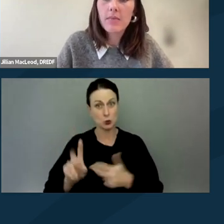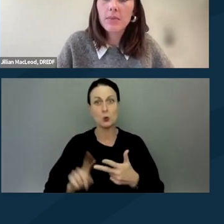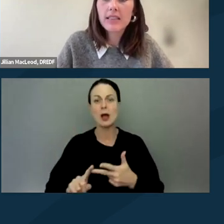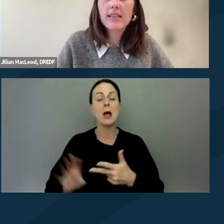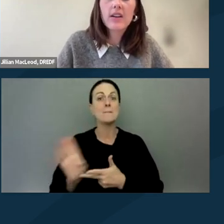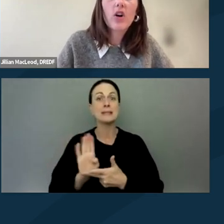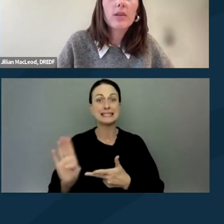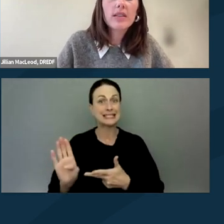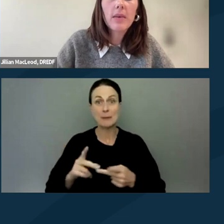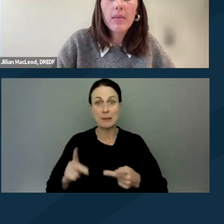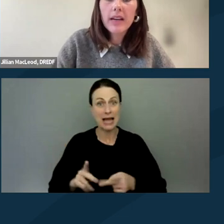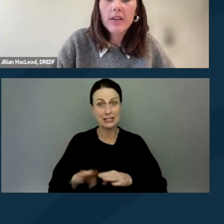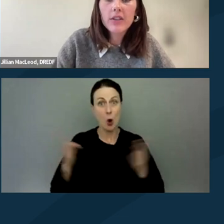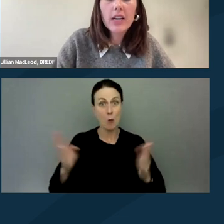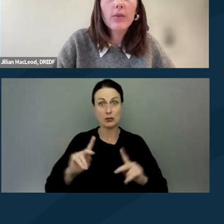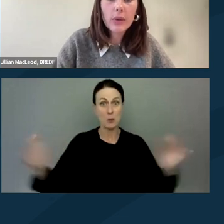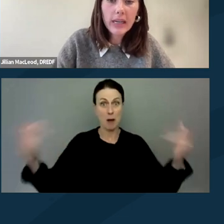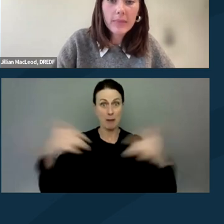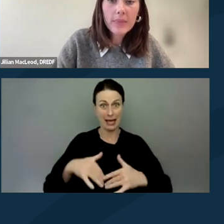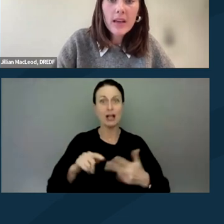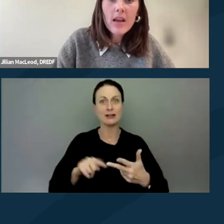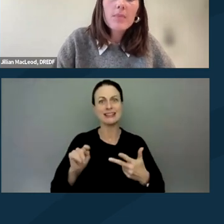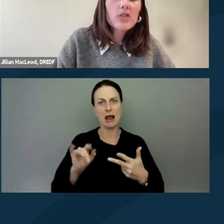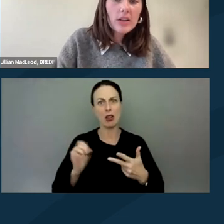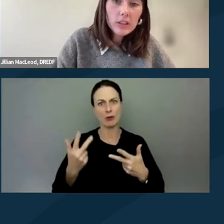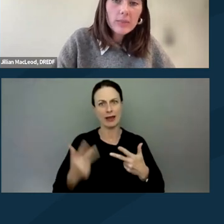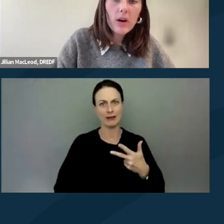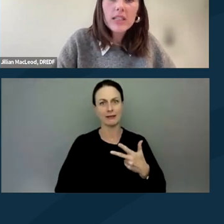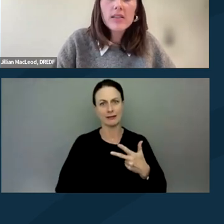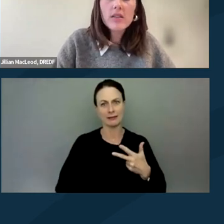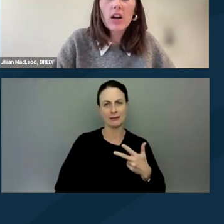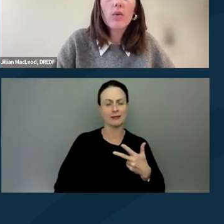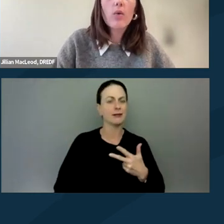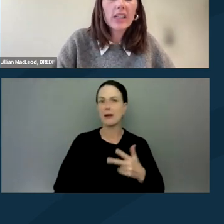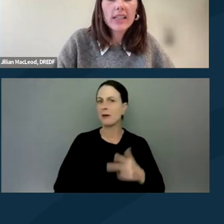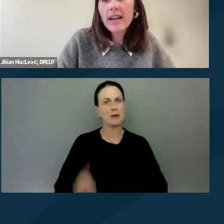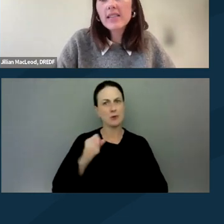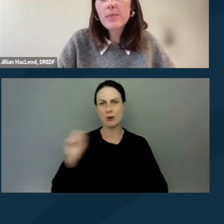and places that are open to the public under Title III. But generally, protests are not organized